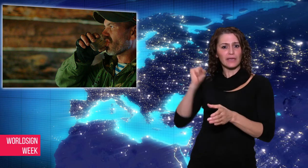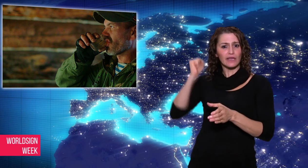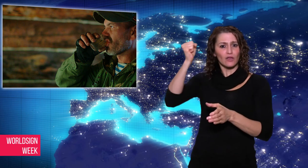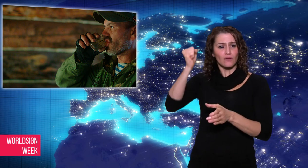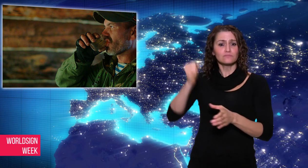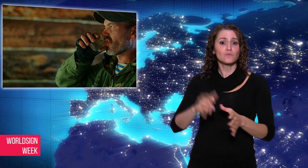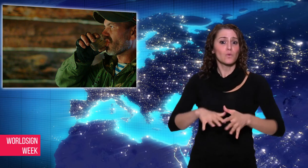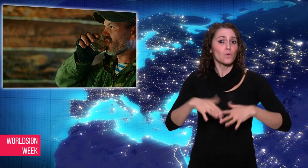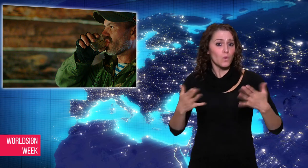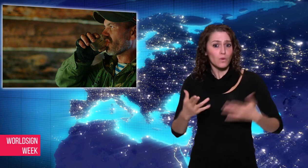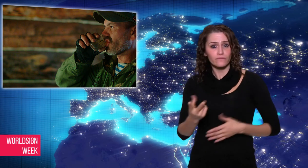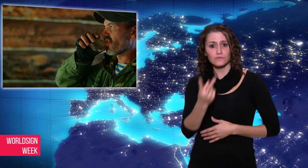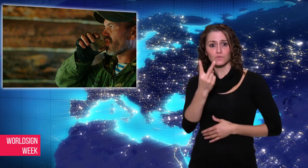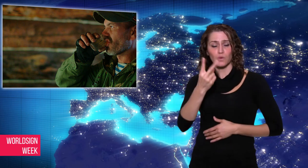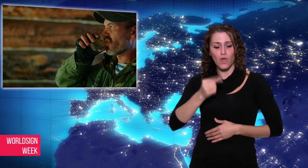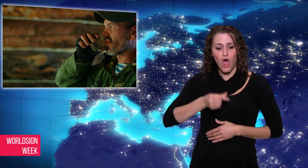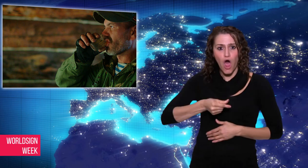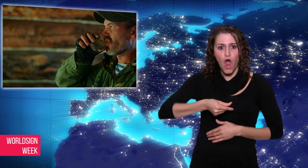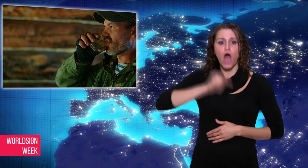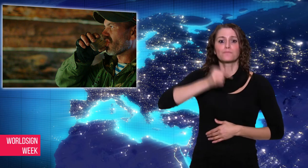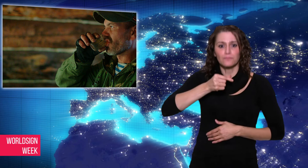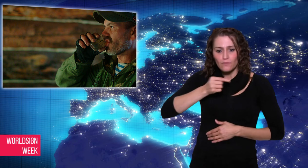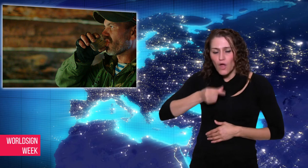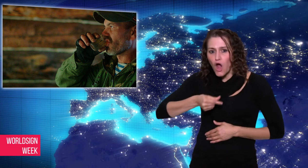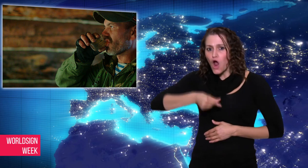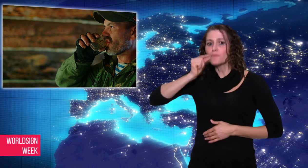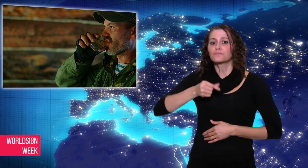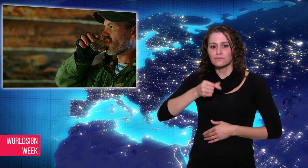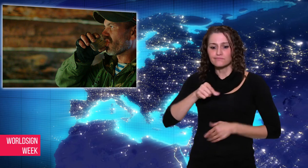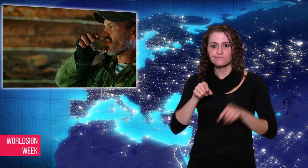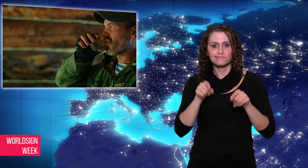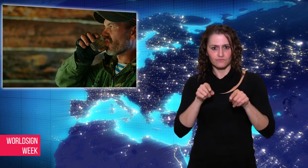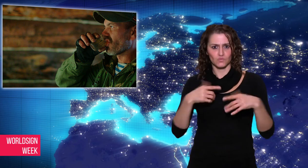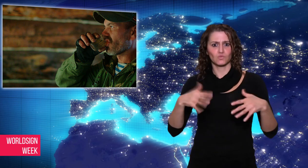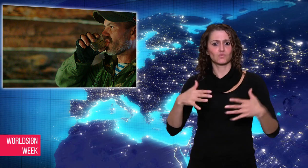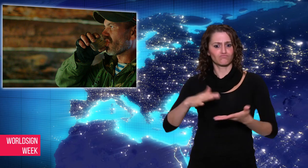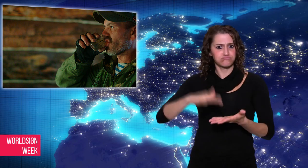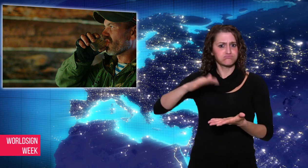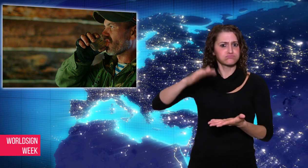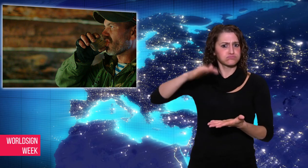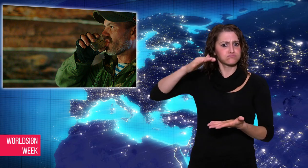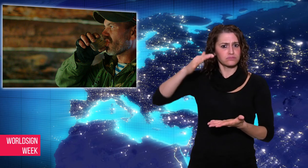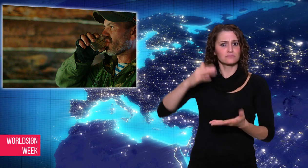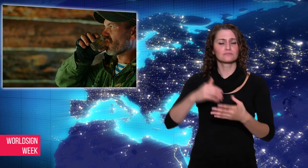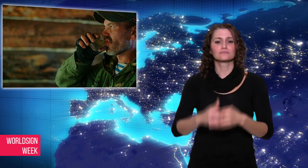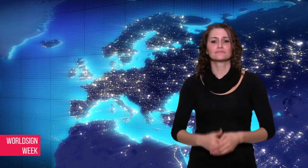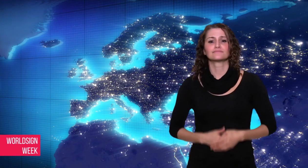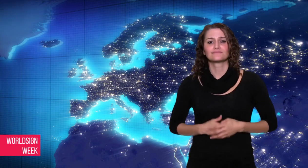of beer or two shots of spirits.